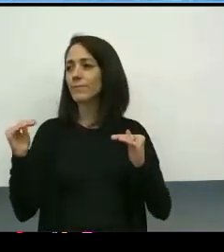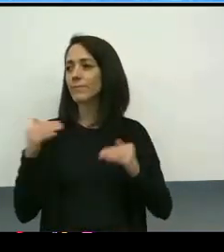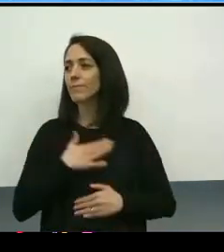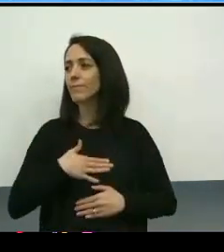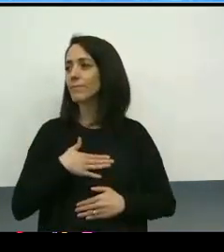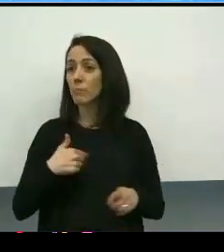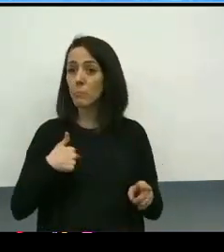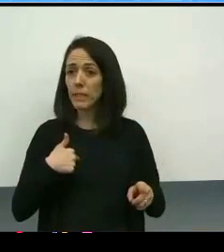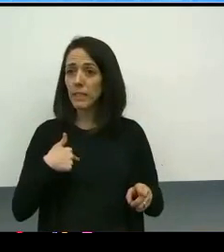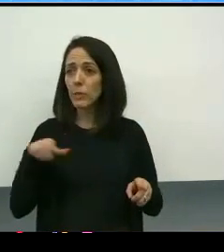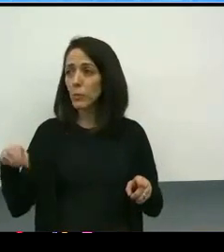Or do I do it?